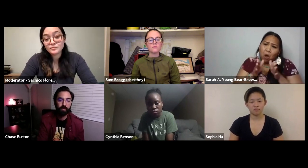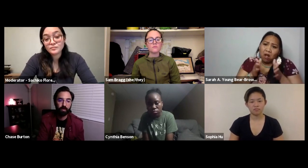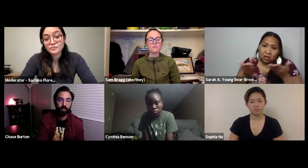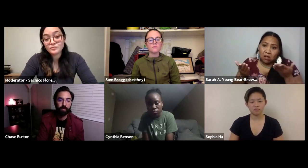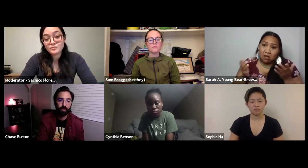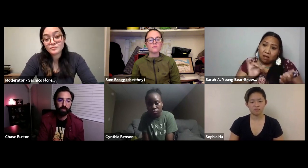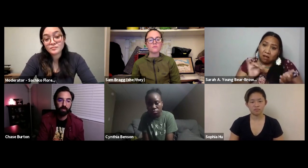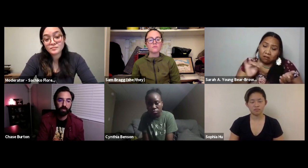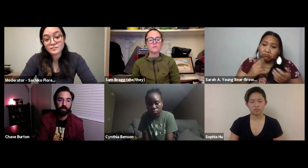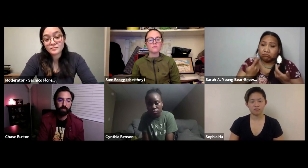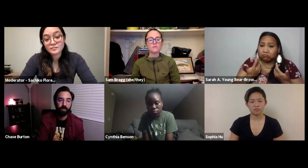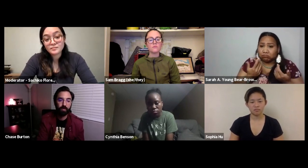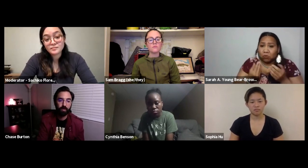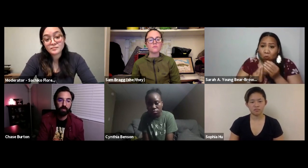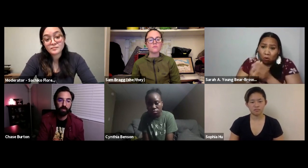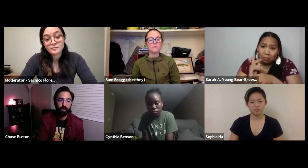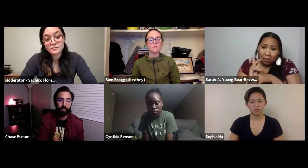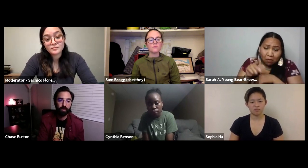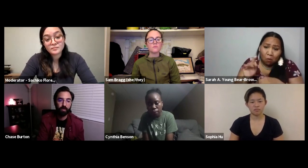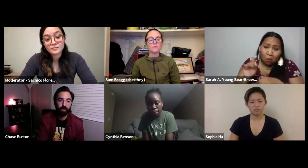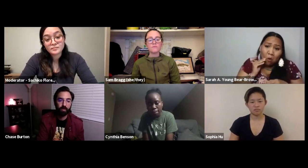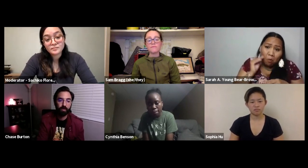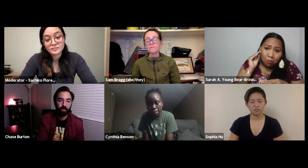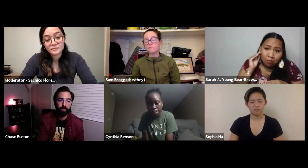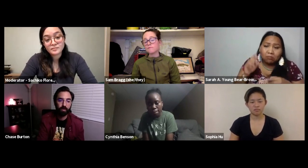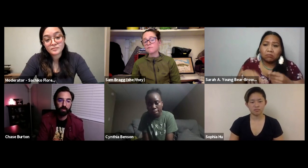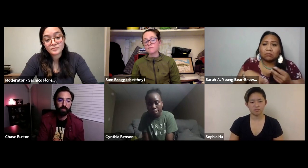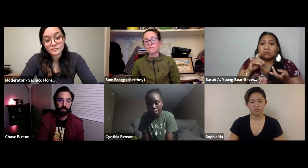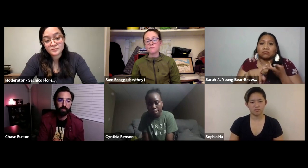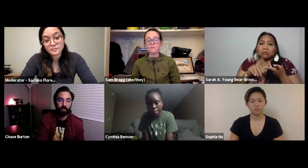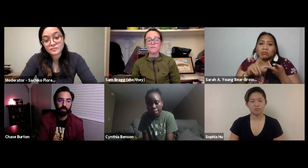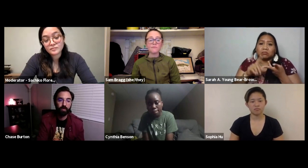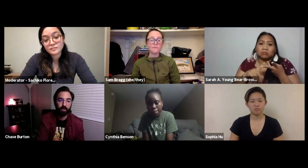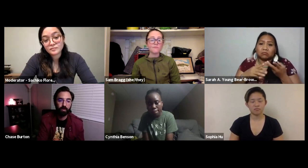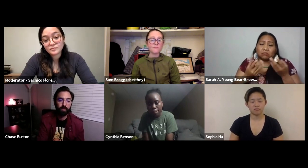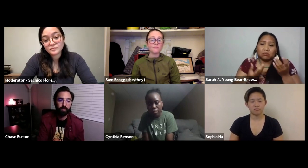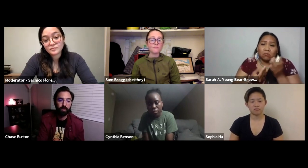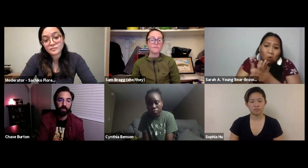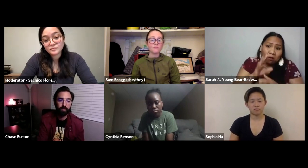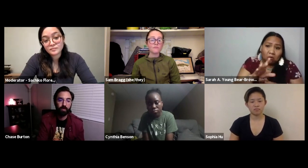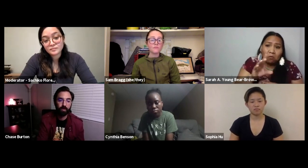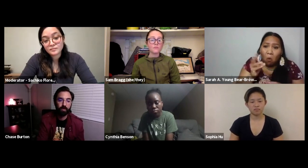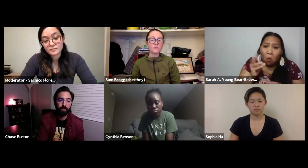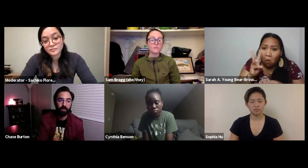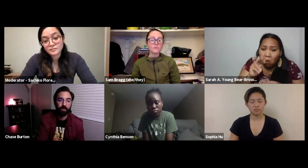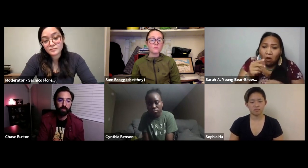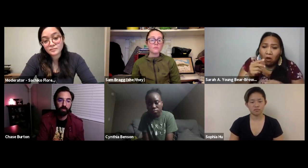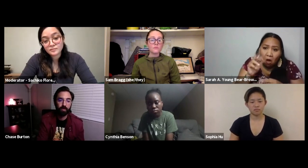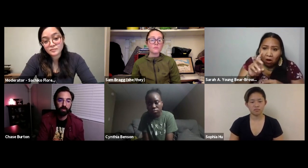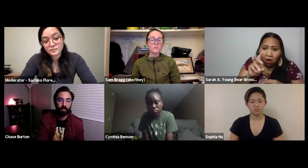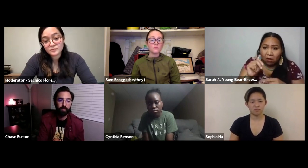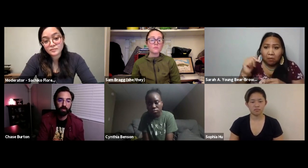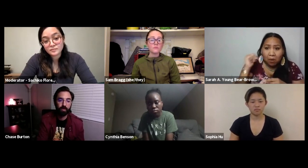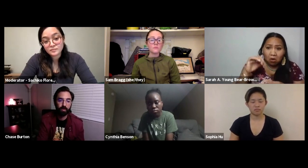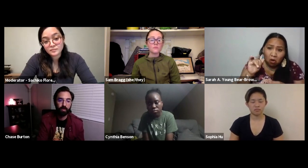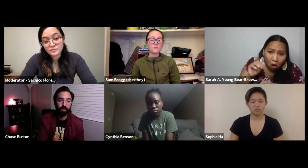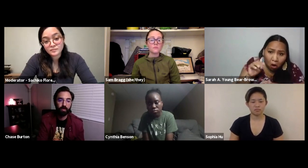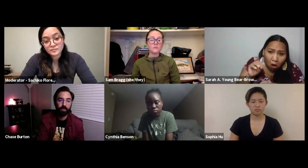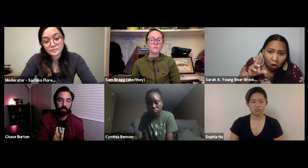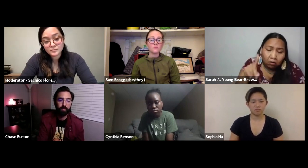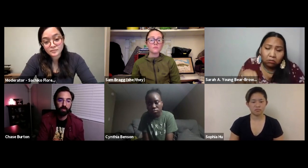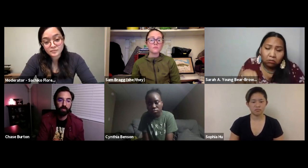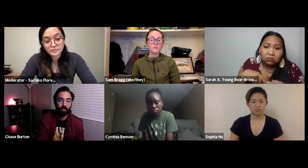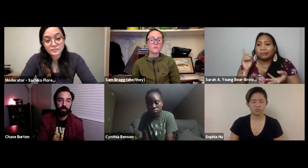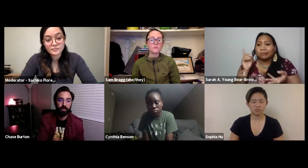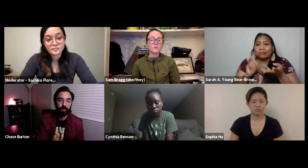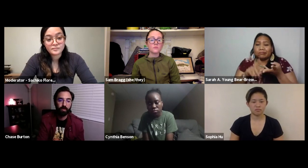our land. Take care of our stuff like growing plants at home and growing your own backyard